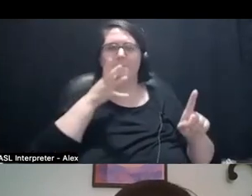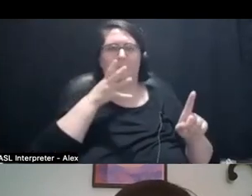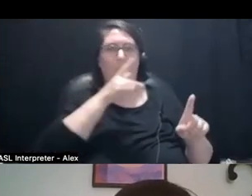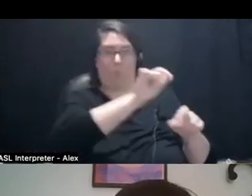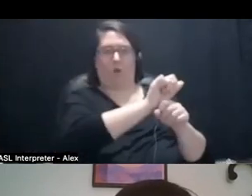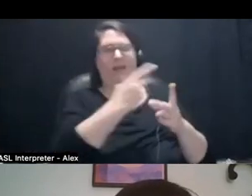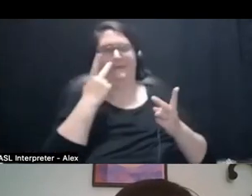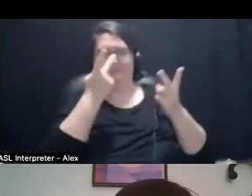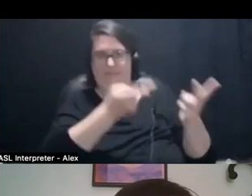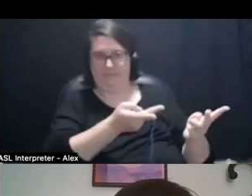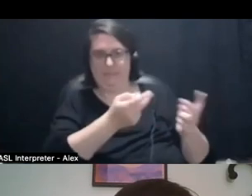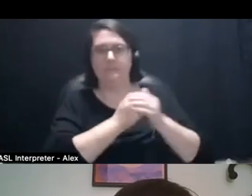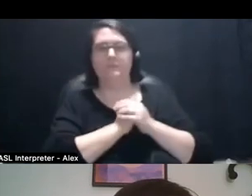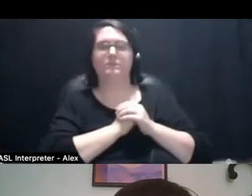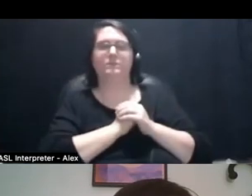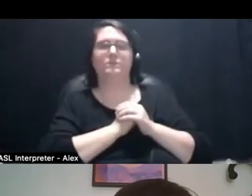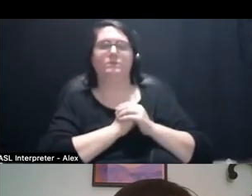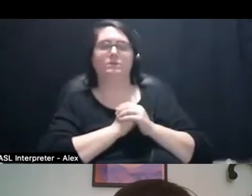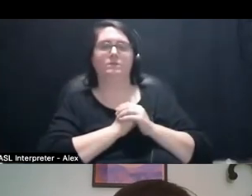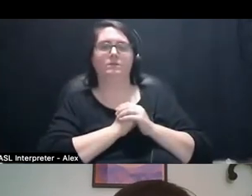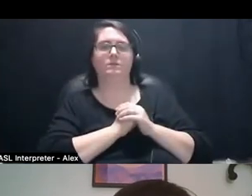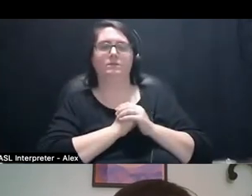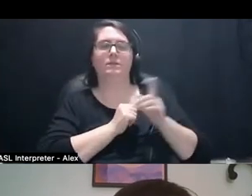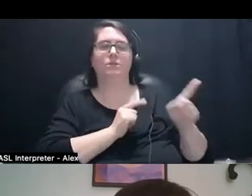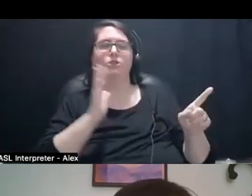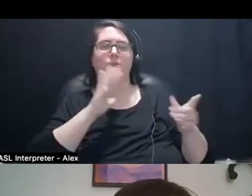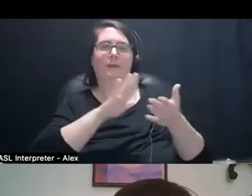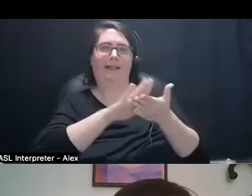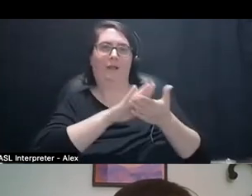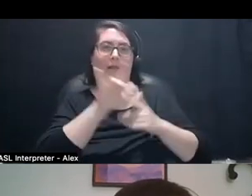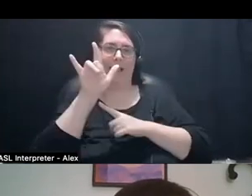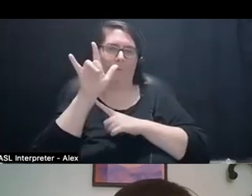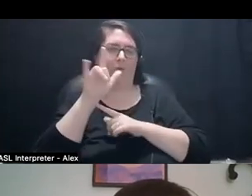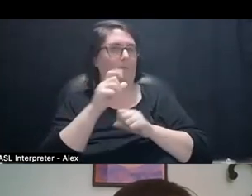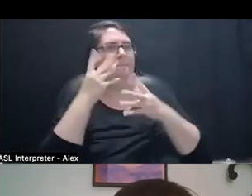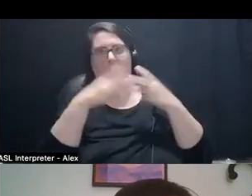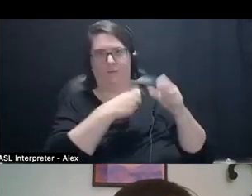And she's, she used to be a cleaner at the airport for a very long time.